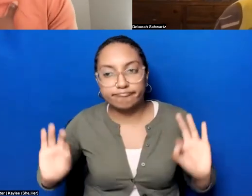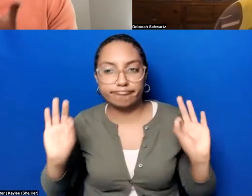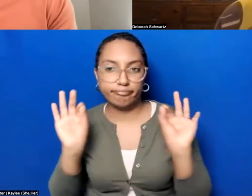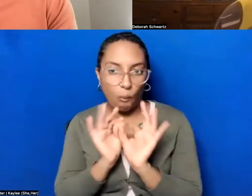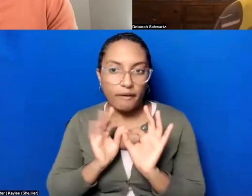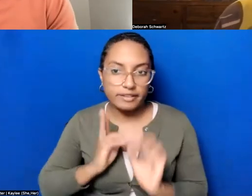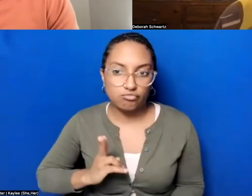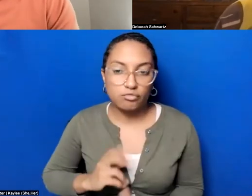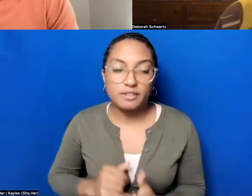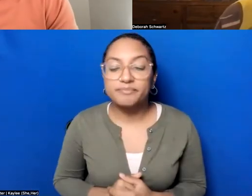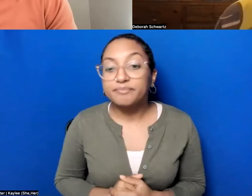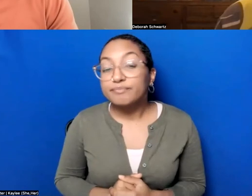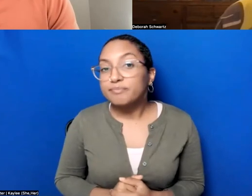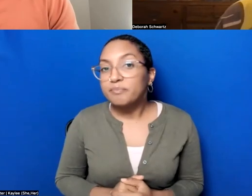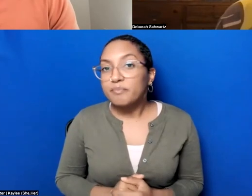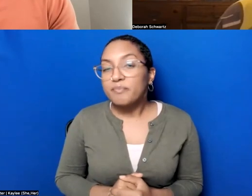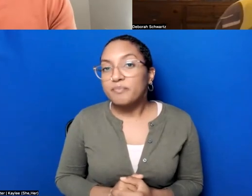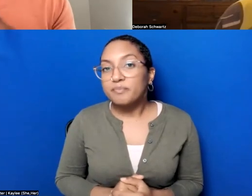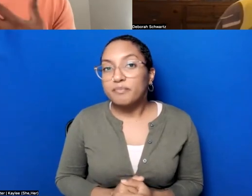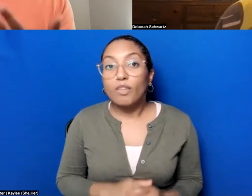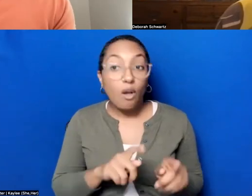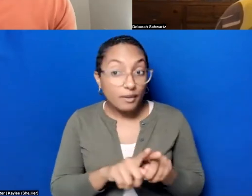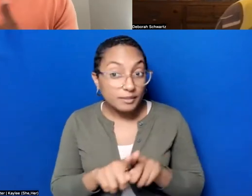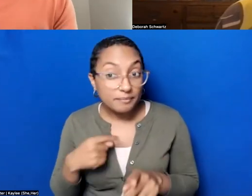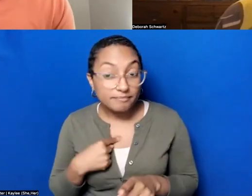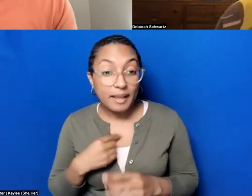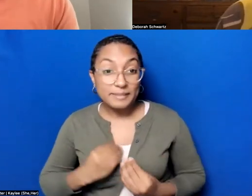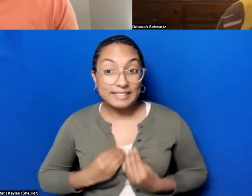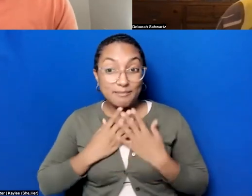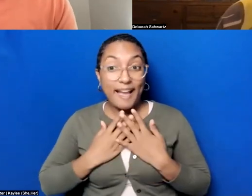I'm also inspired by the work that's happening with digital humanities